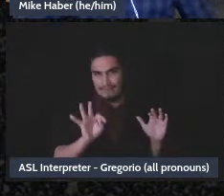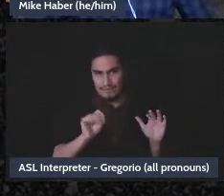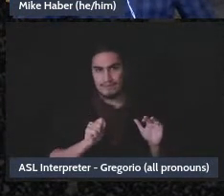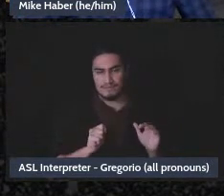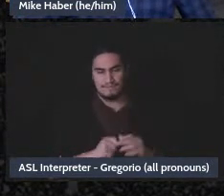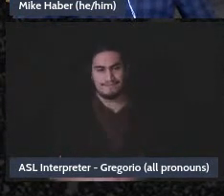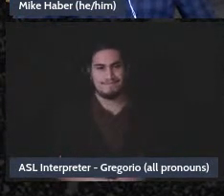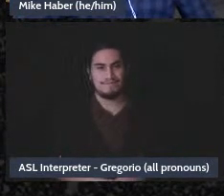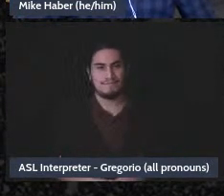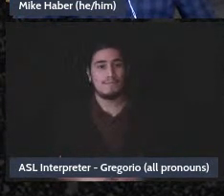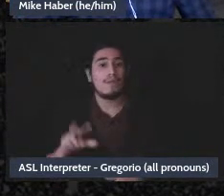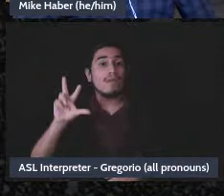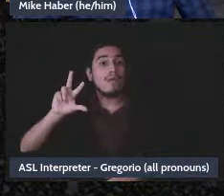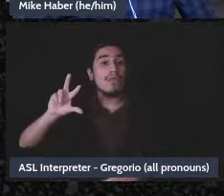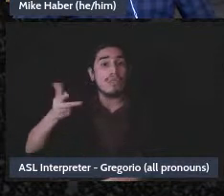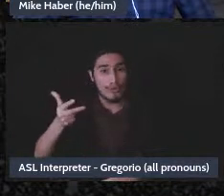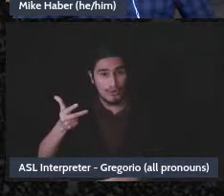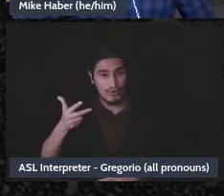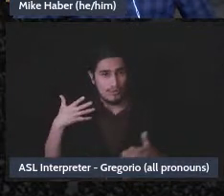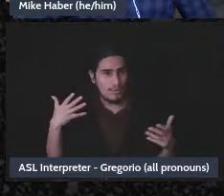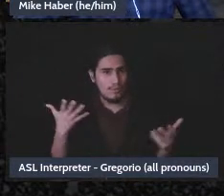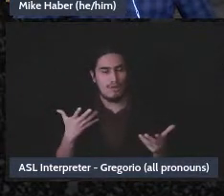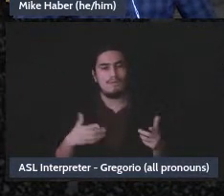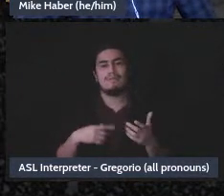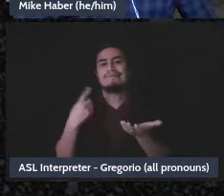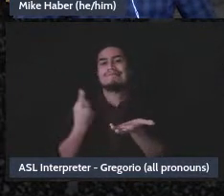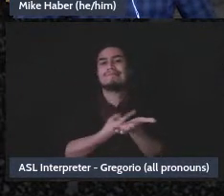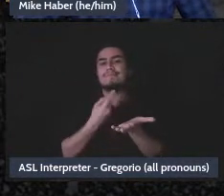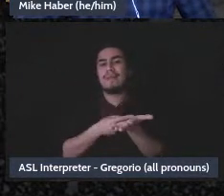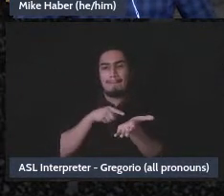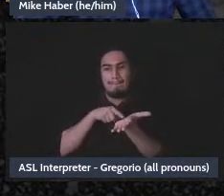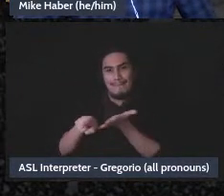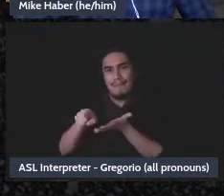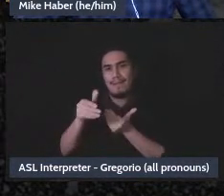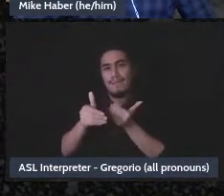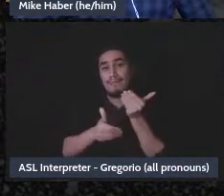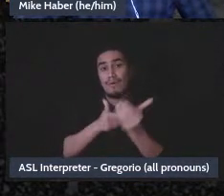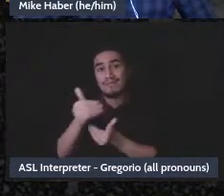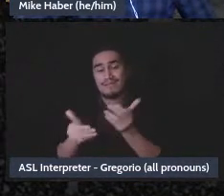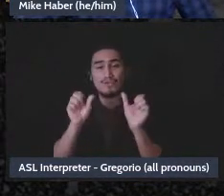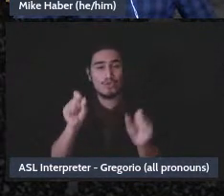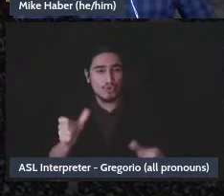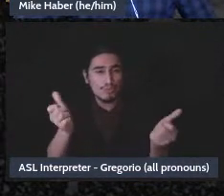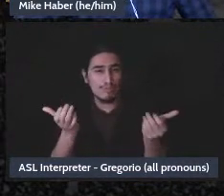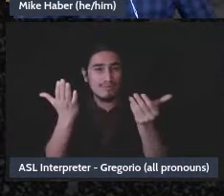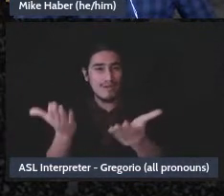the third thing here is that some of the payment processors might provide a form 1099-k,